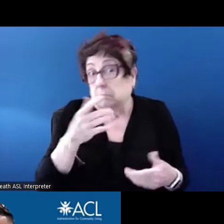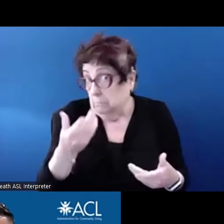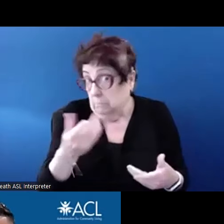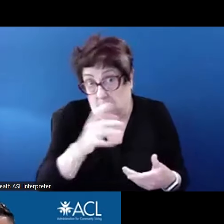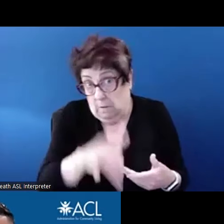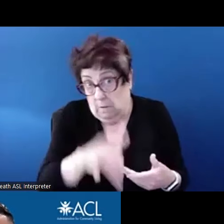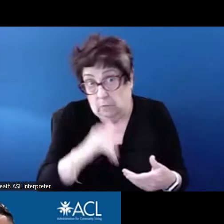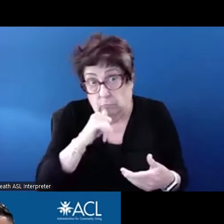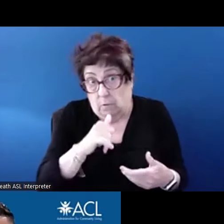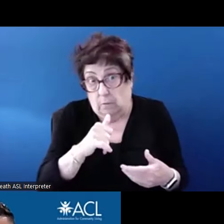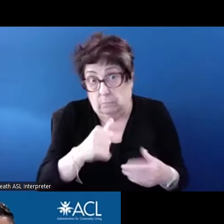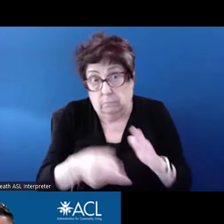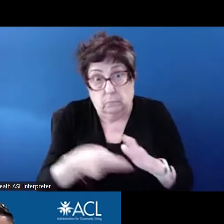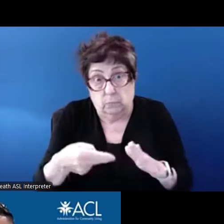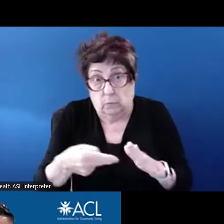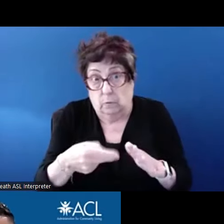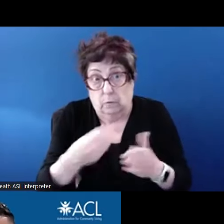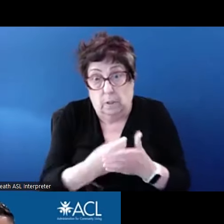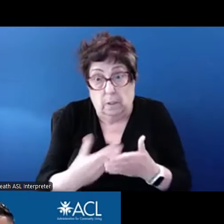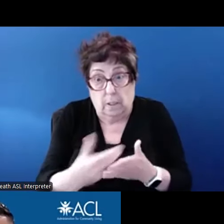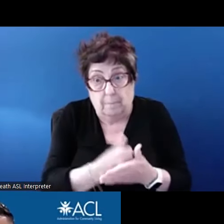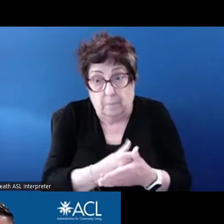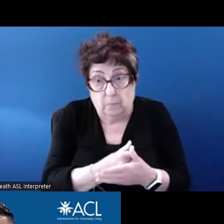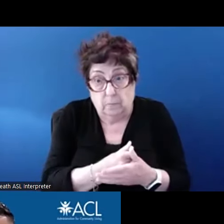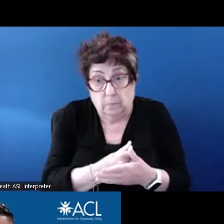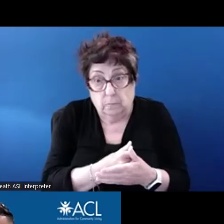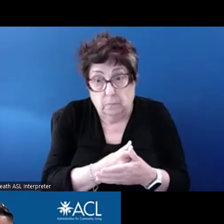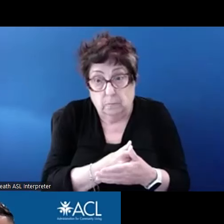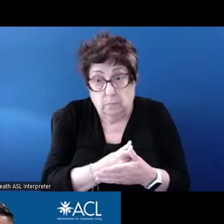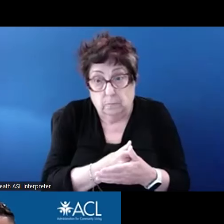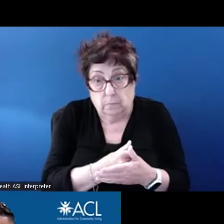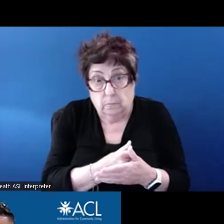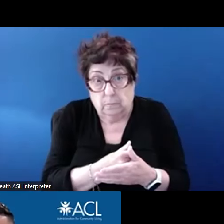housing voucher or the rental assistance would not count towards income for purposes of eligibility.